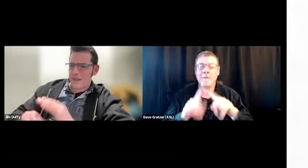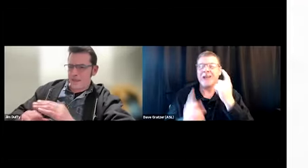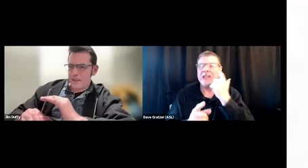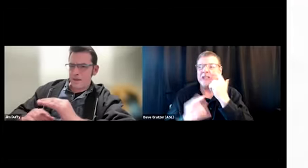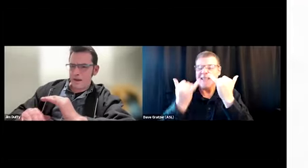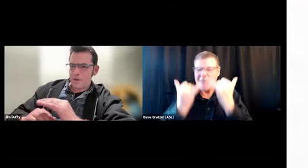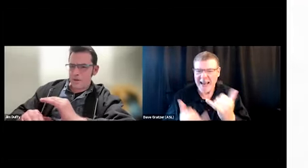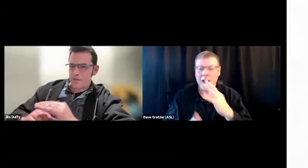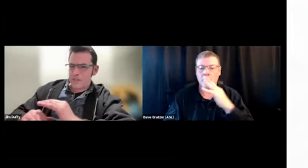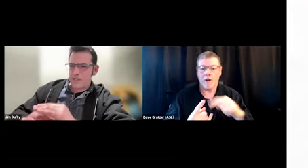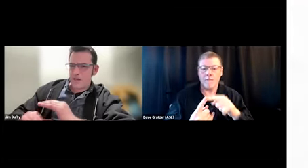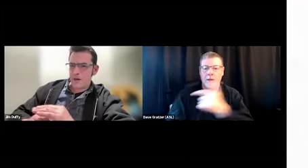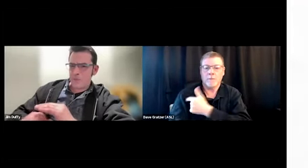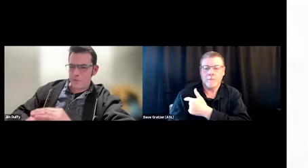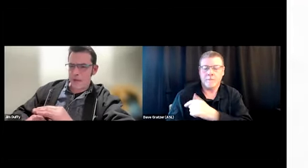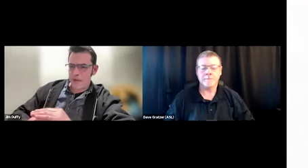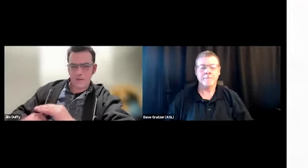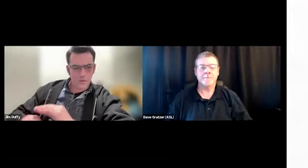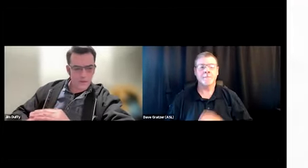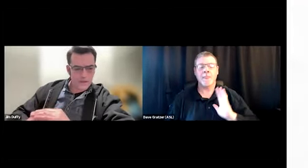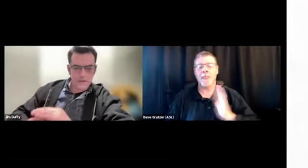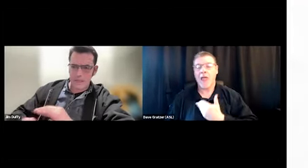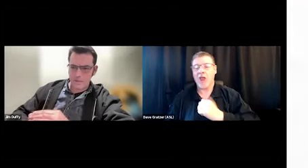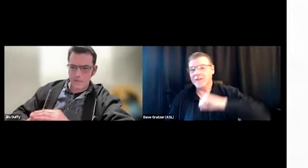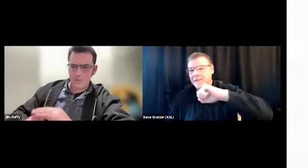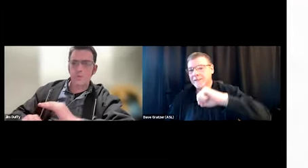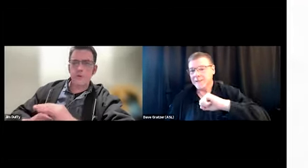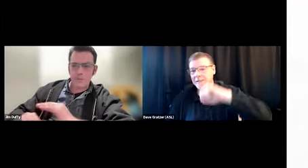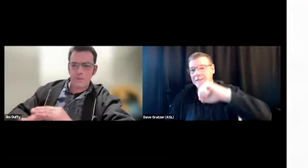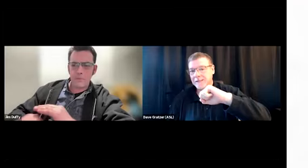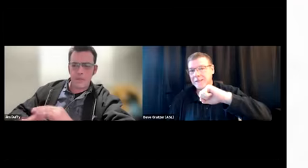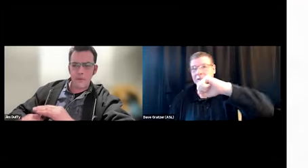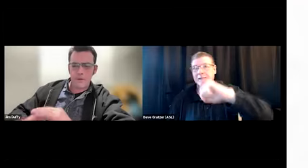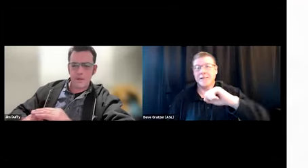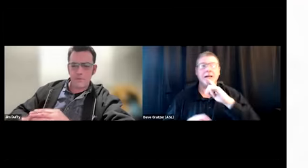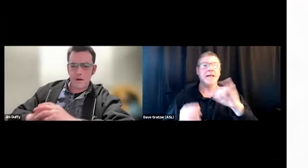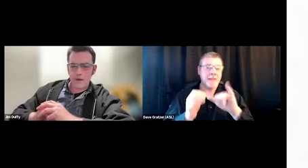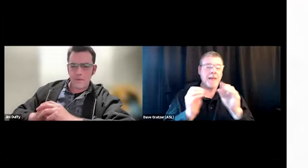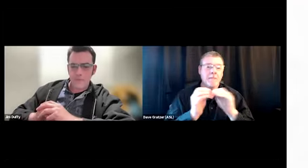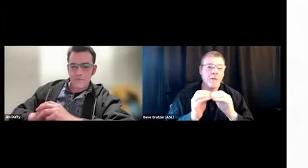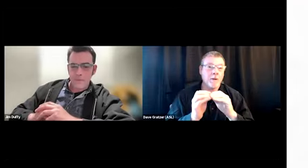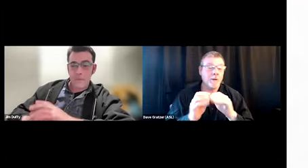And I think that our nervousness, our pushback, the cold feet, the NIMBYism, would probably be pretty on par.